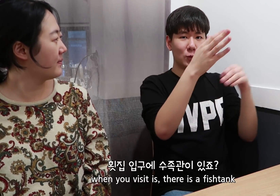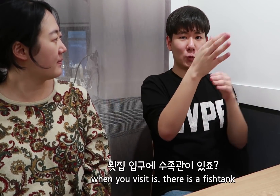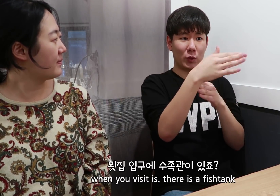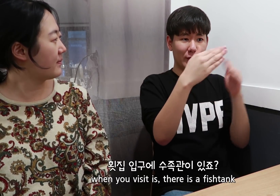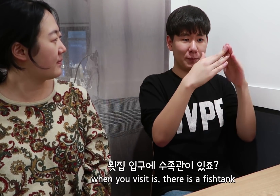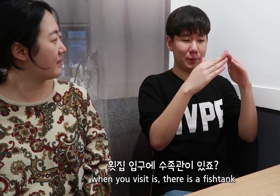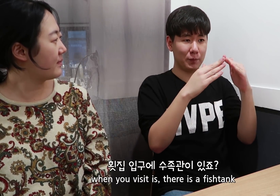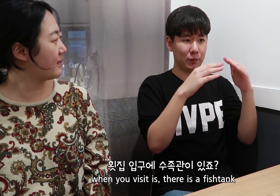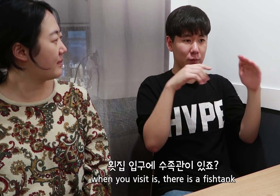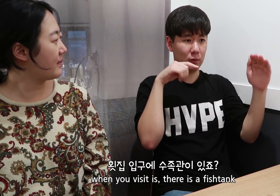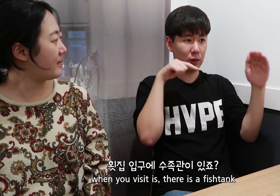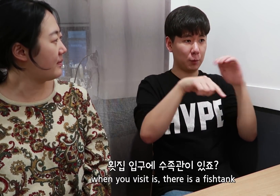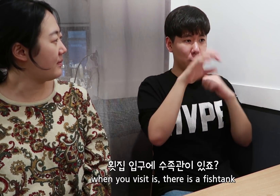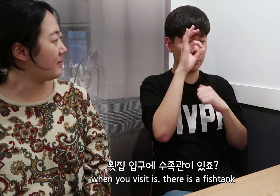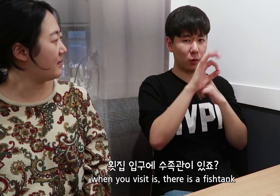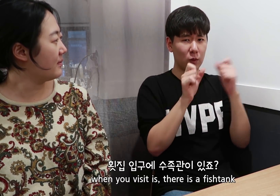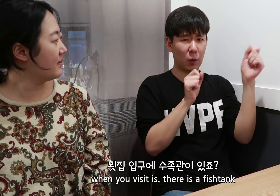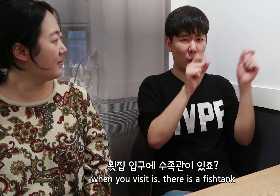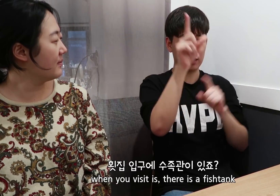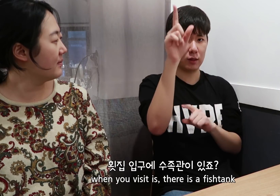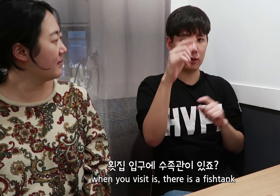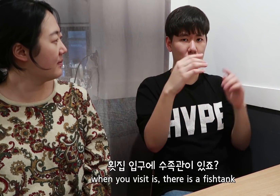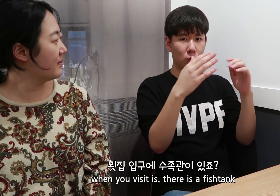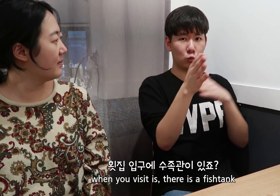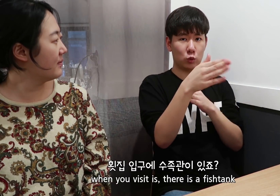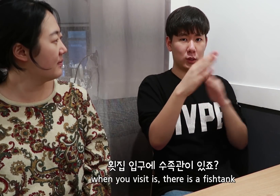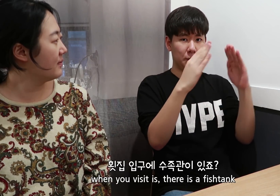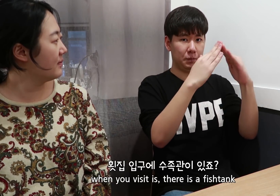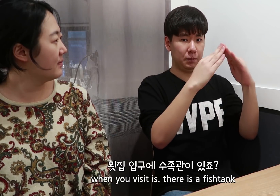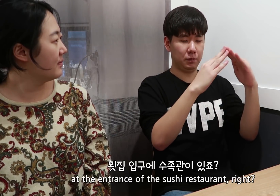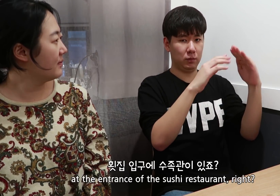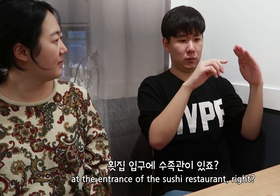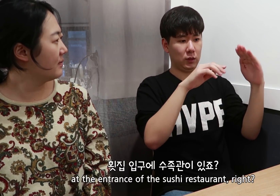when you visit is, there is a fishtank